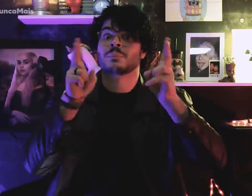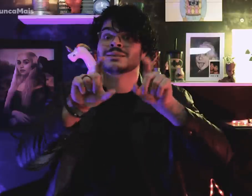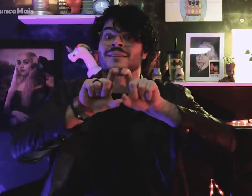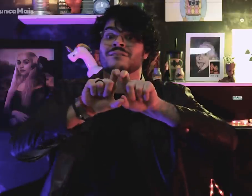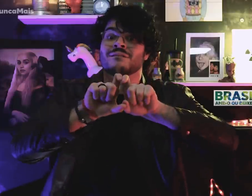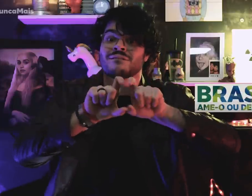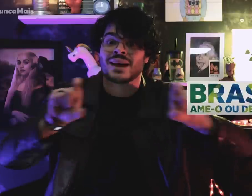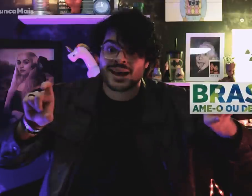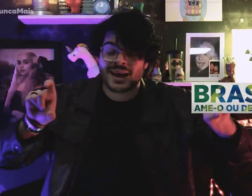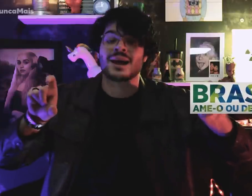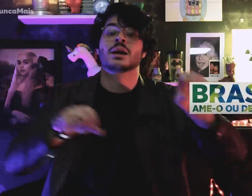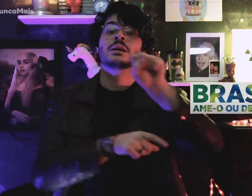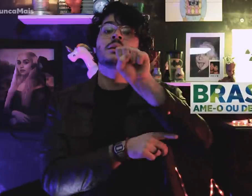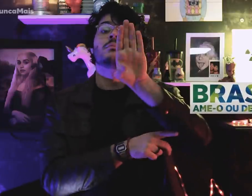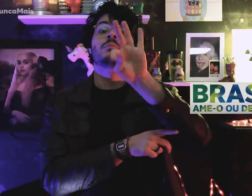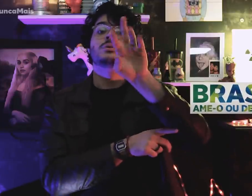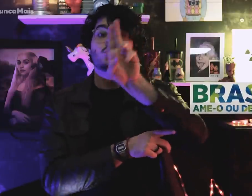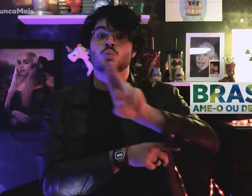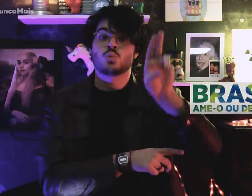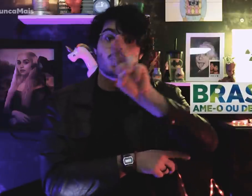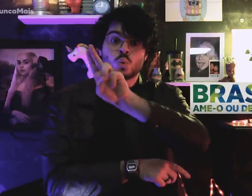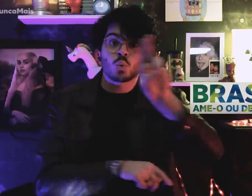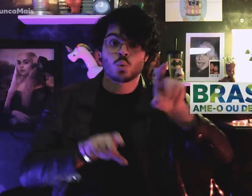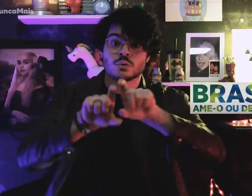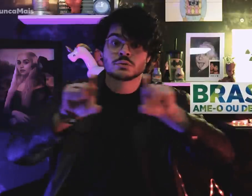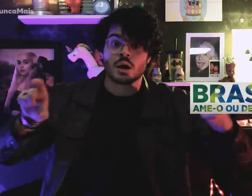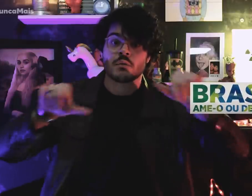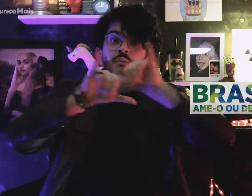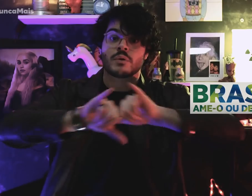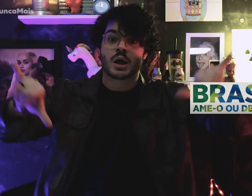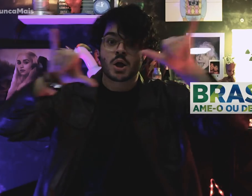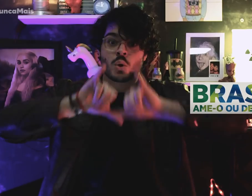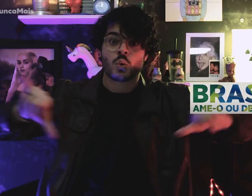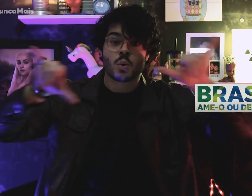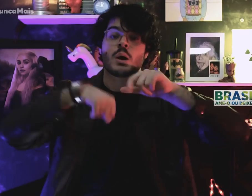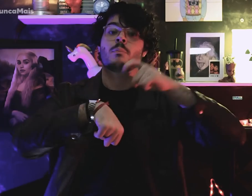É o mesmo slogan que foi usado na propaganda no SBT